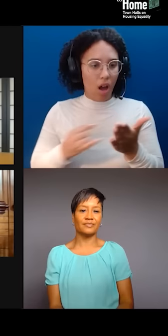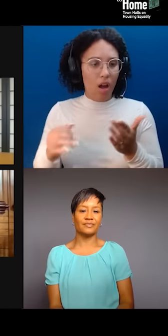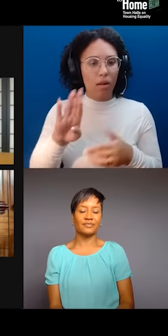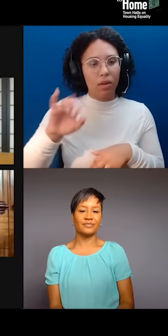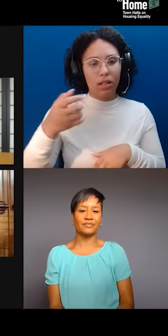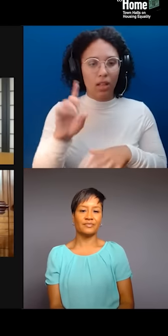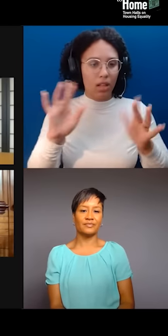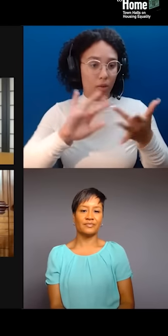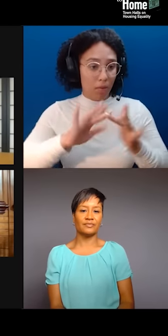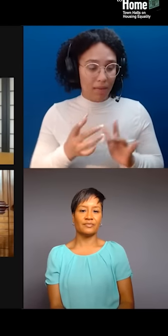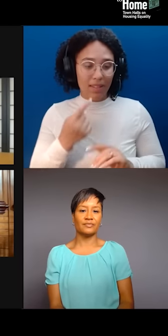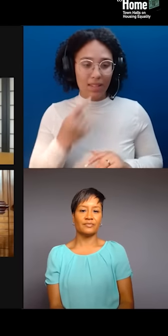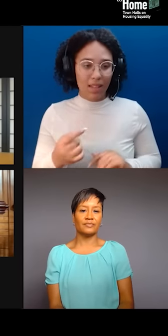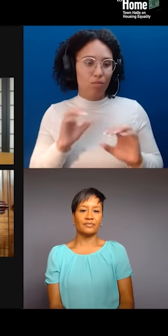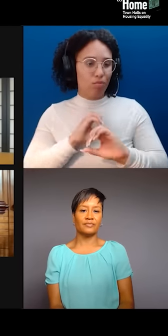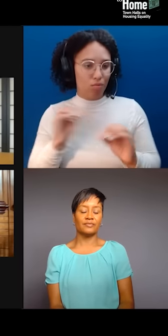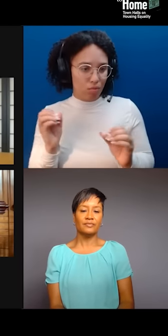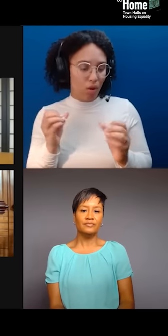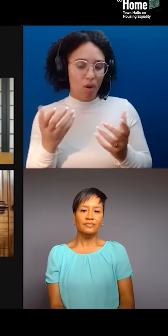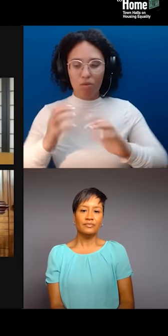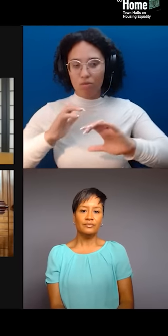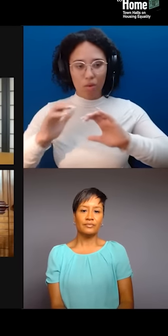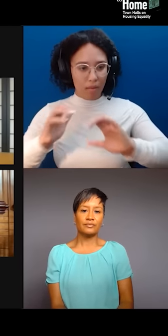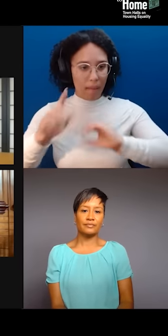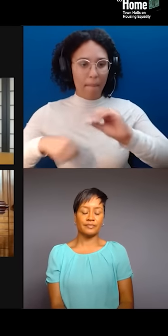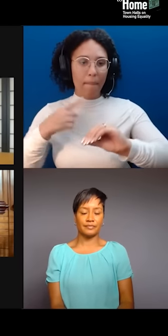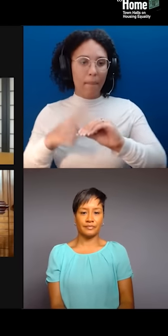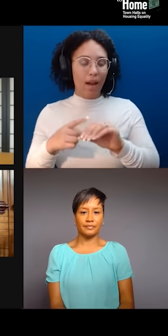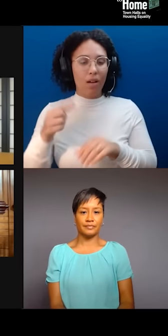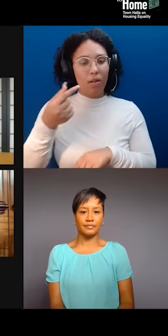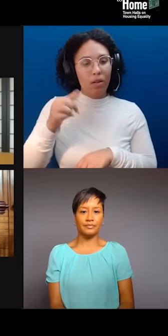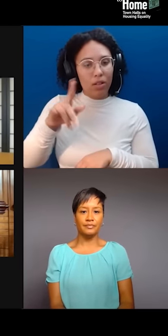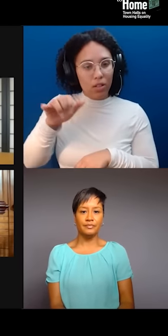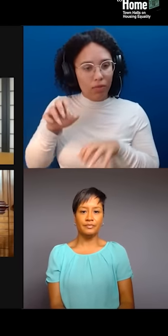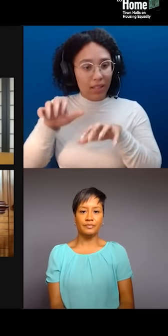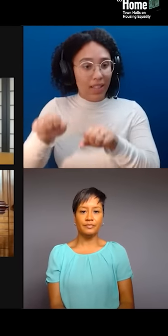and displacement without acknowledging that we are settlers on occupied Lenni-Lenape land."